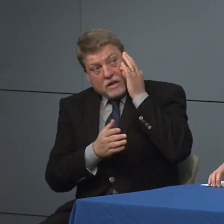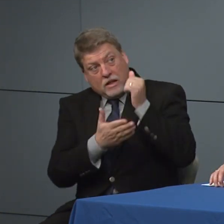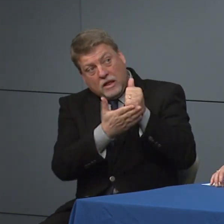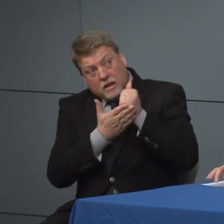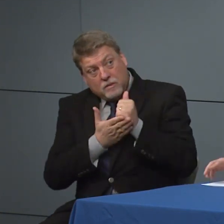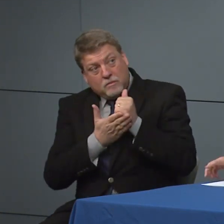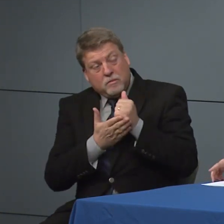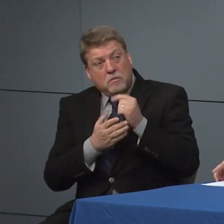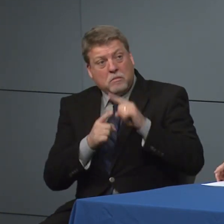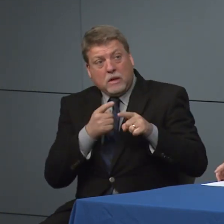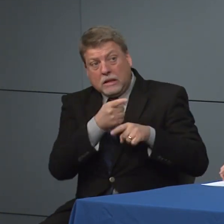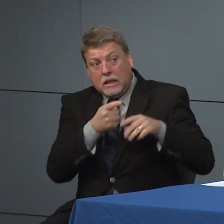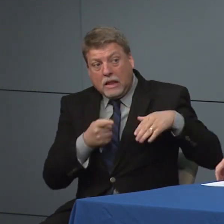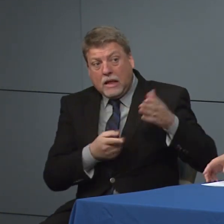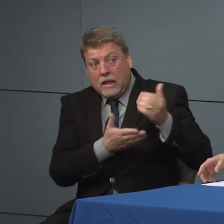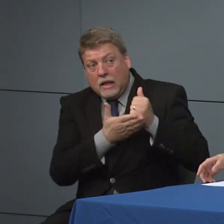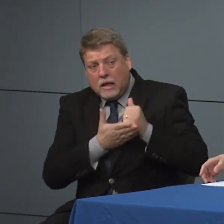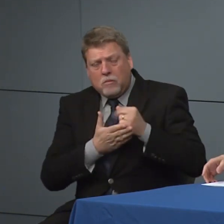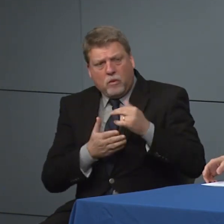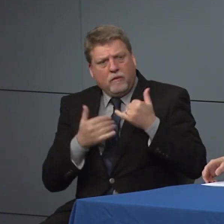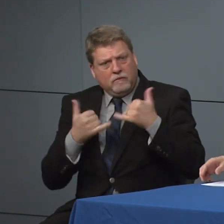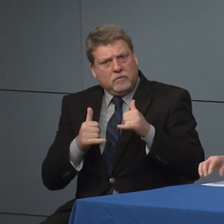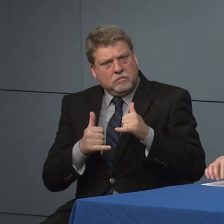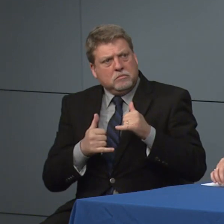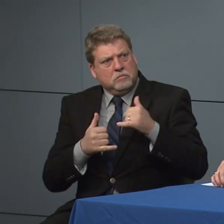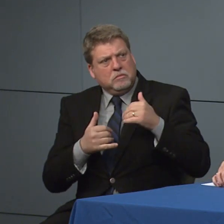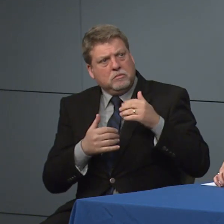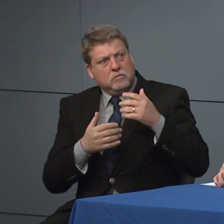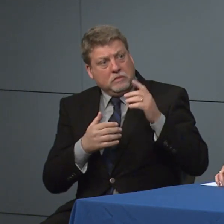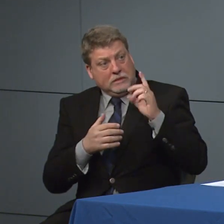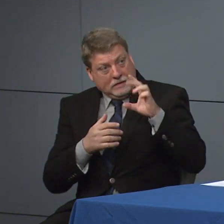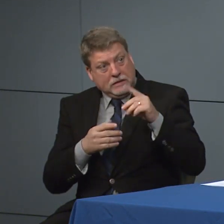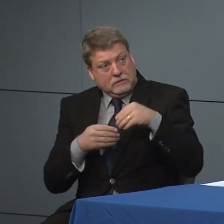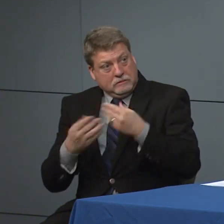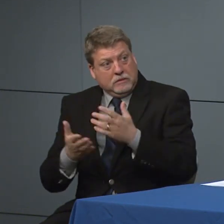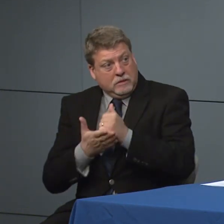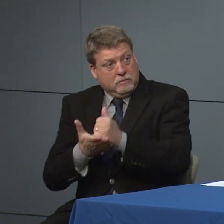through or are slow to come. I mean I think we've been pretty clear that and some of